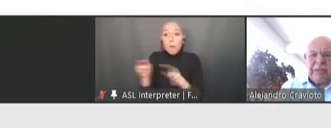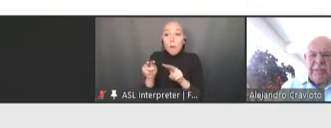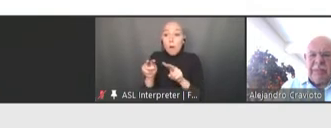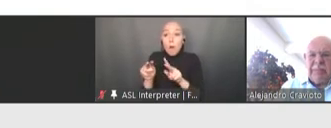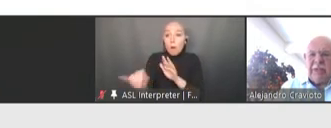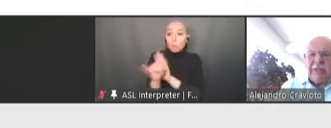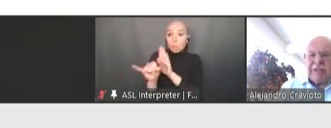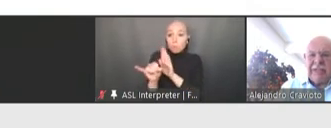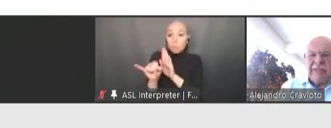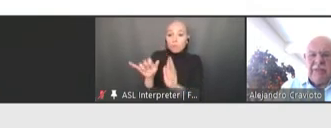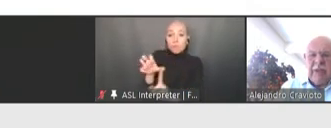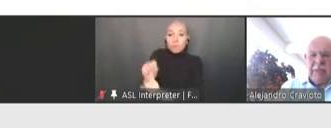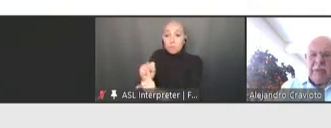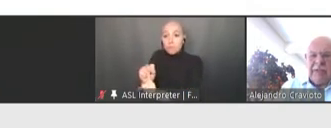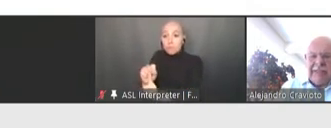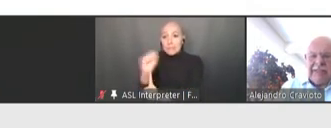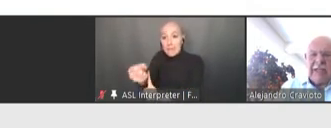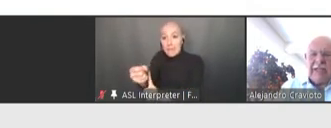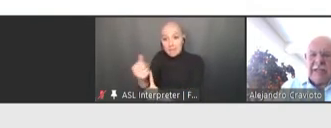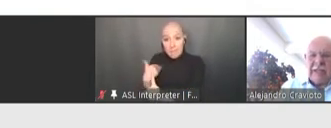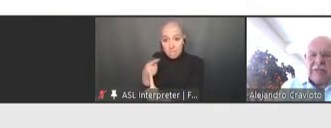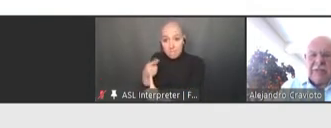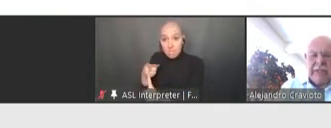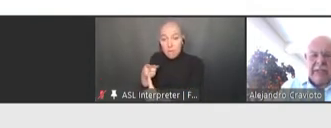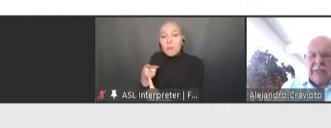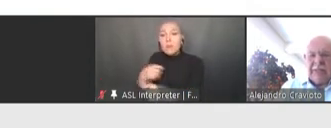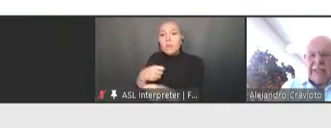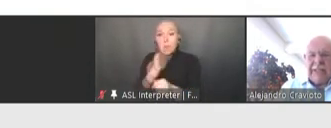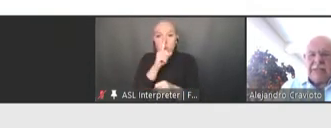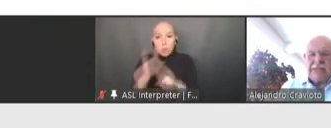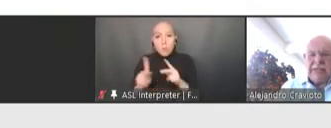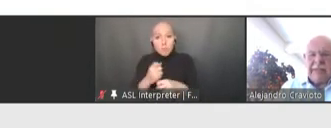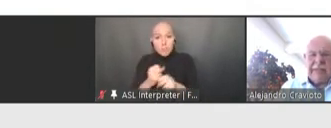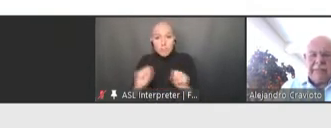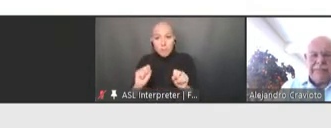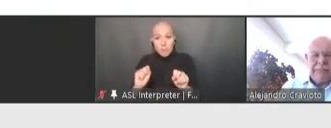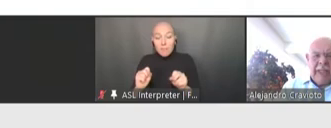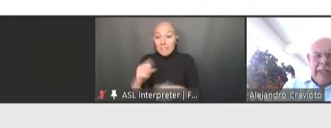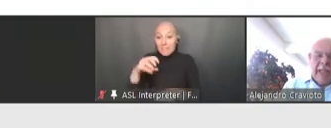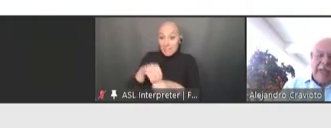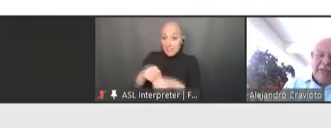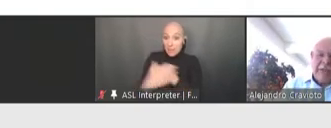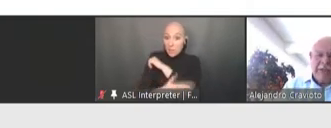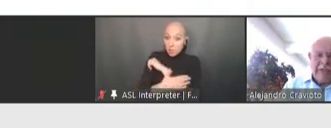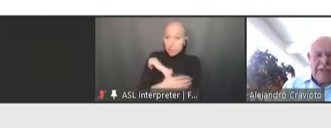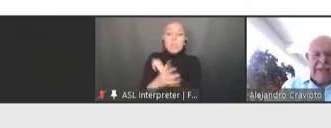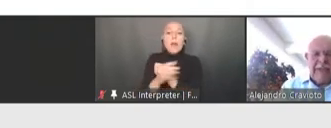that people are safe both inside their country and when they need to travel. And of course, in the